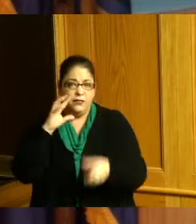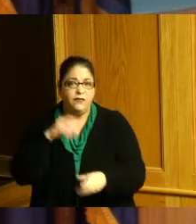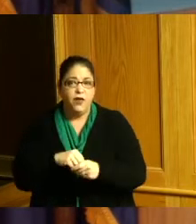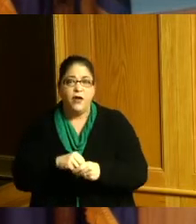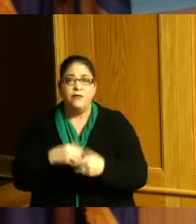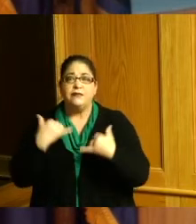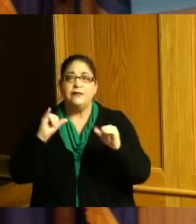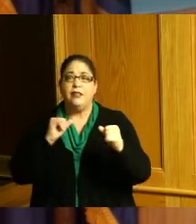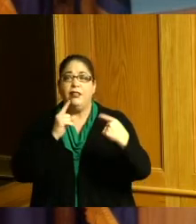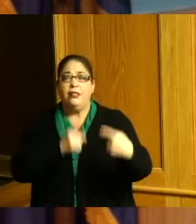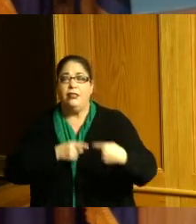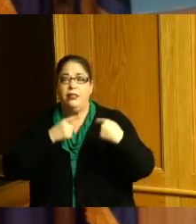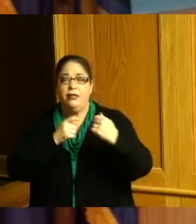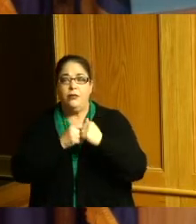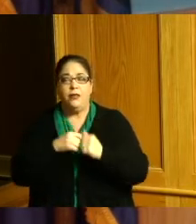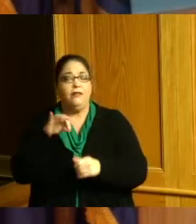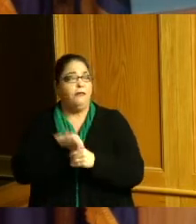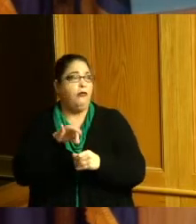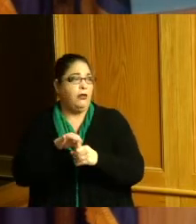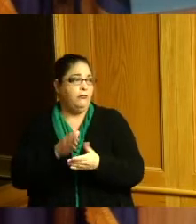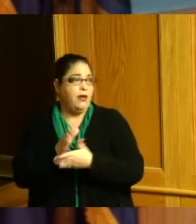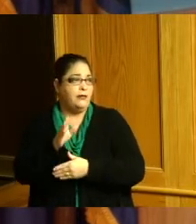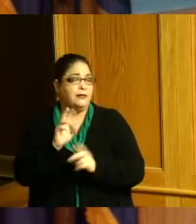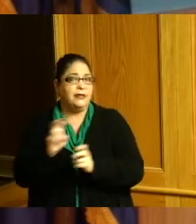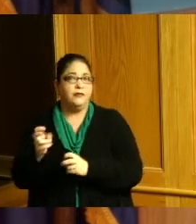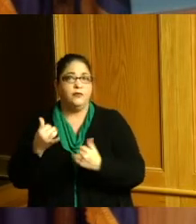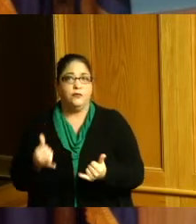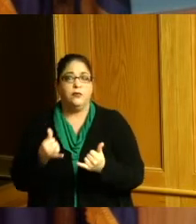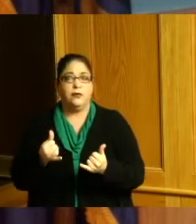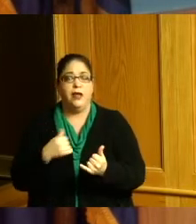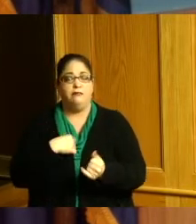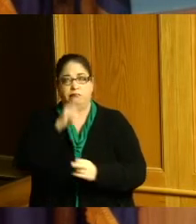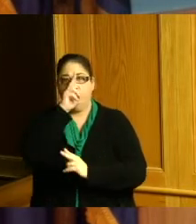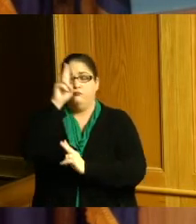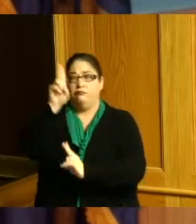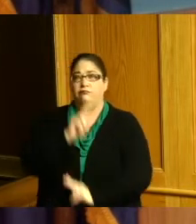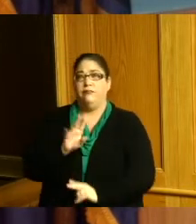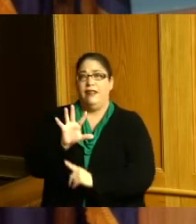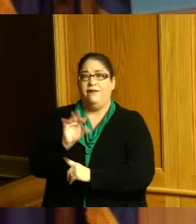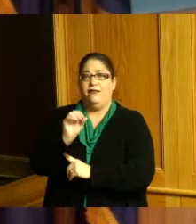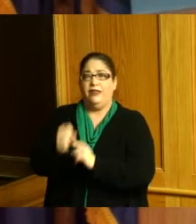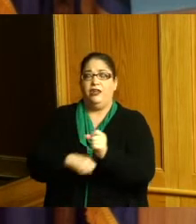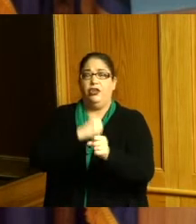the voting rights issues today I had the honor of speaking at the 50th anniversary of Dr King